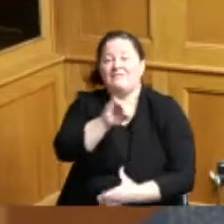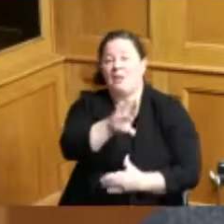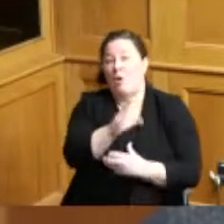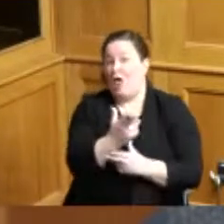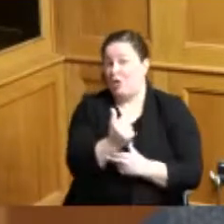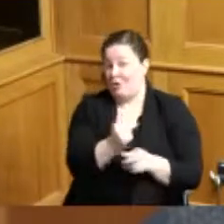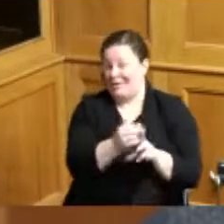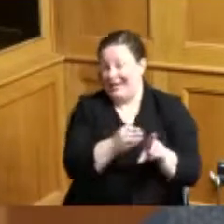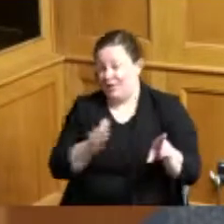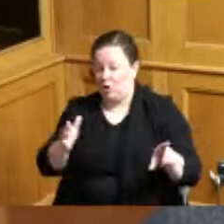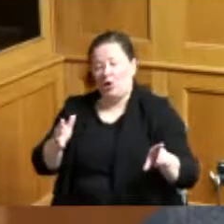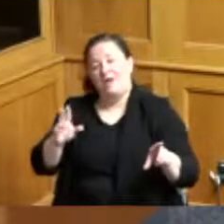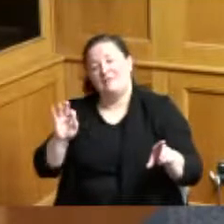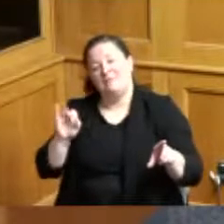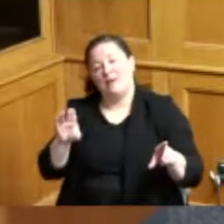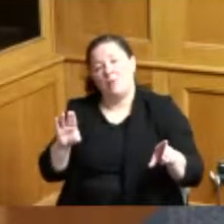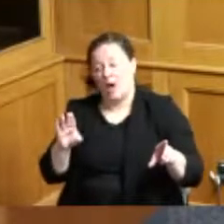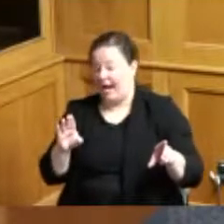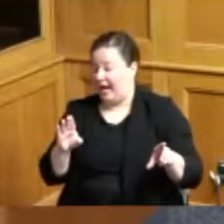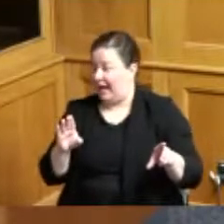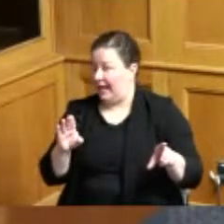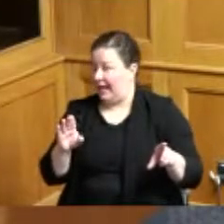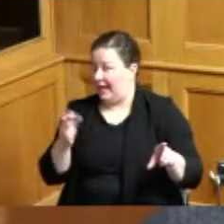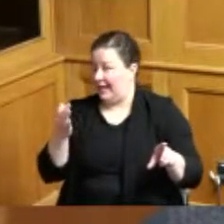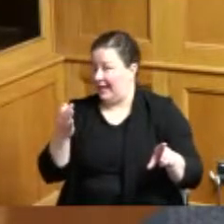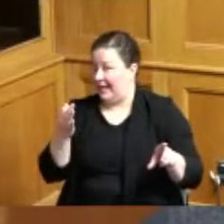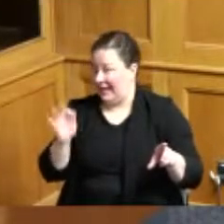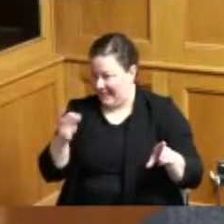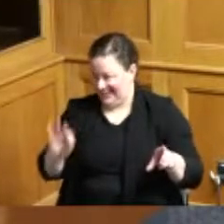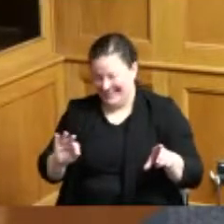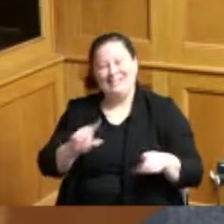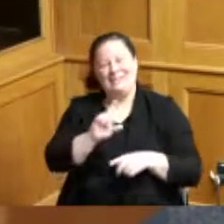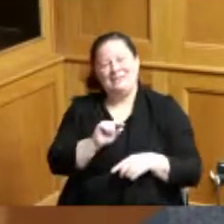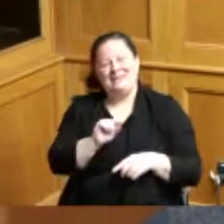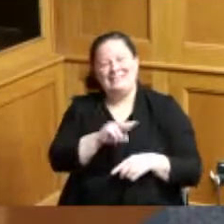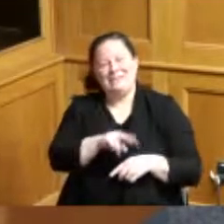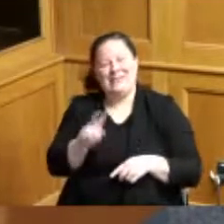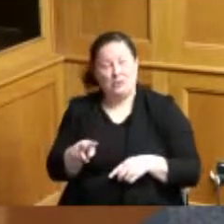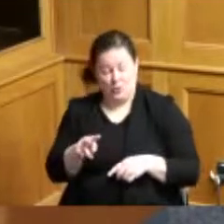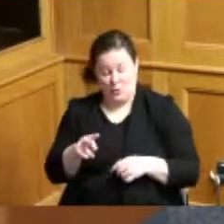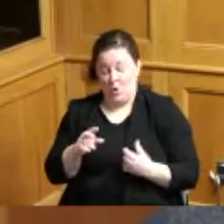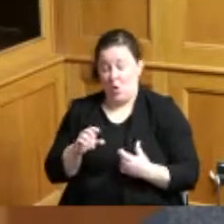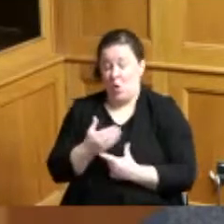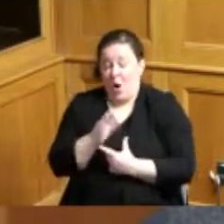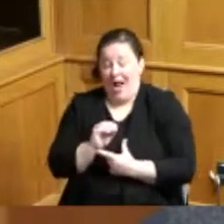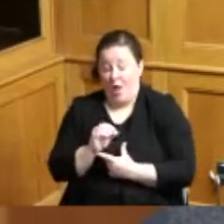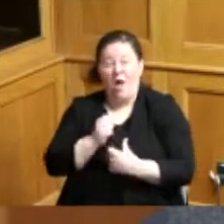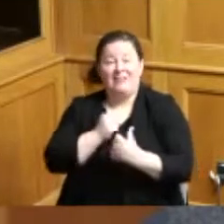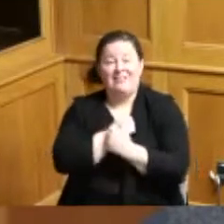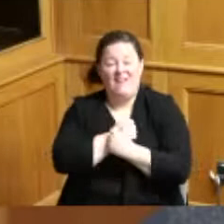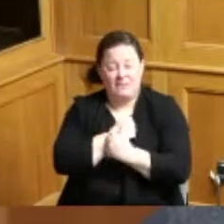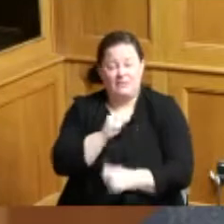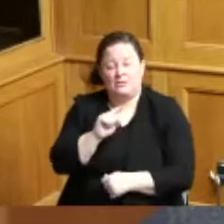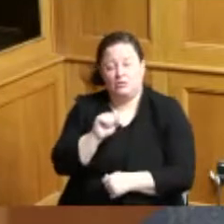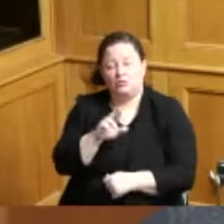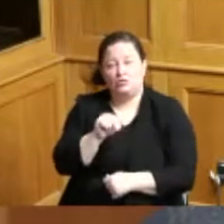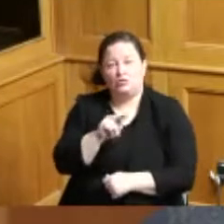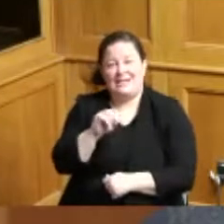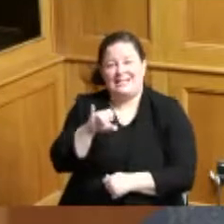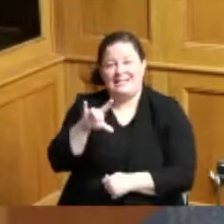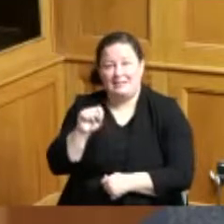through February 20 or February 19 2022 as Ohio loves transit week to celebrate and acknowledge